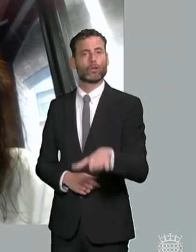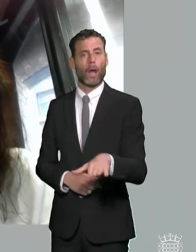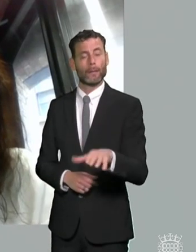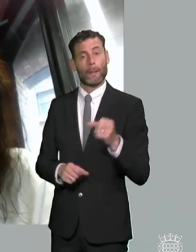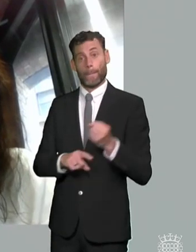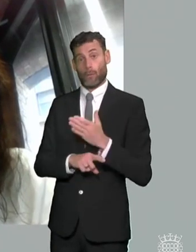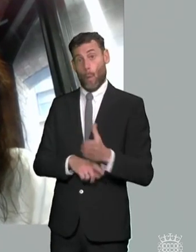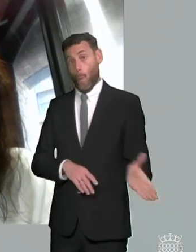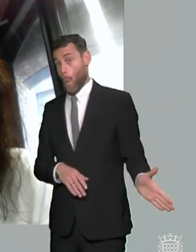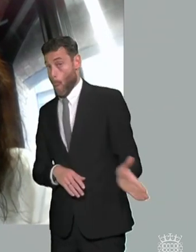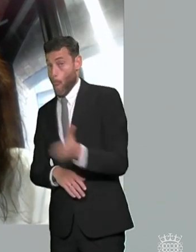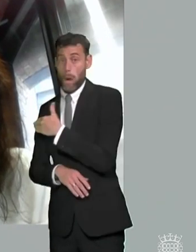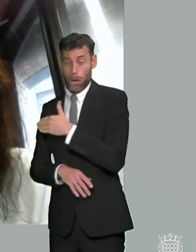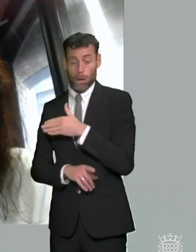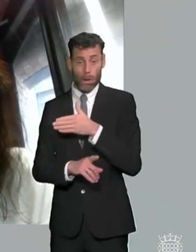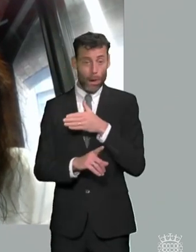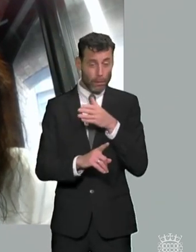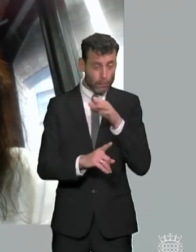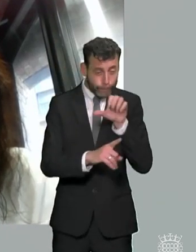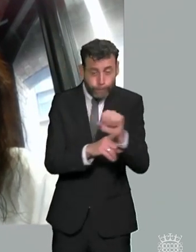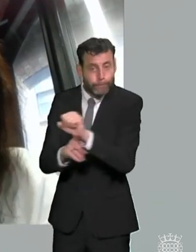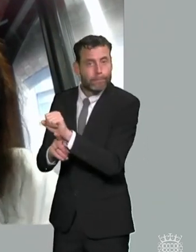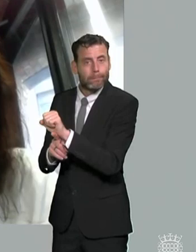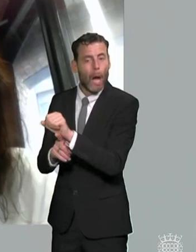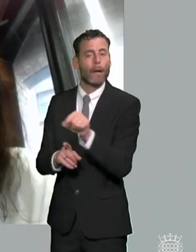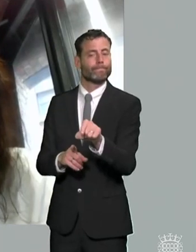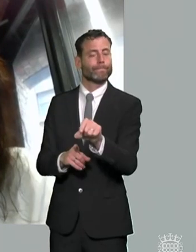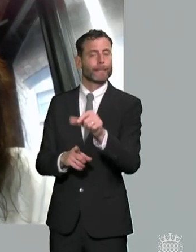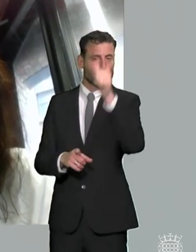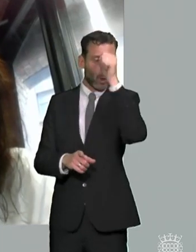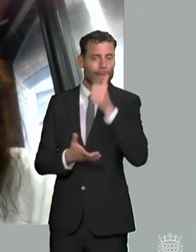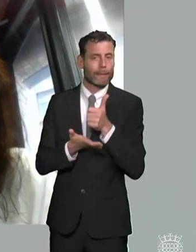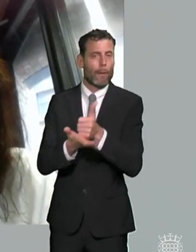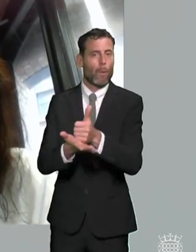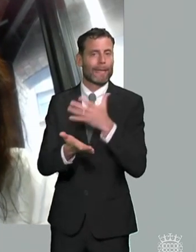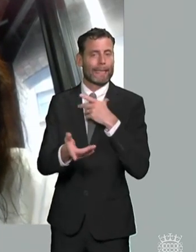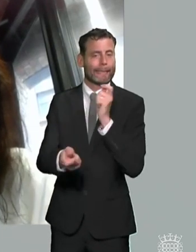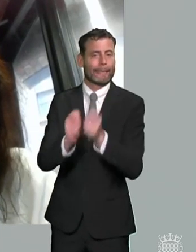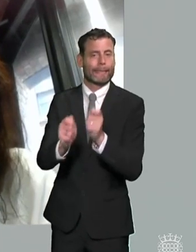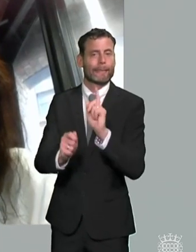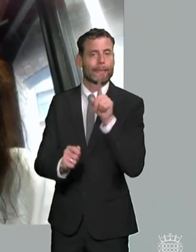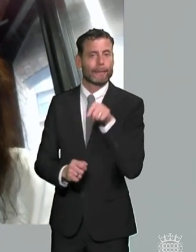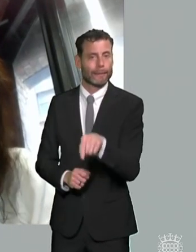you know and i i think it is it is identifying those particular groups of vulnerable children